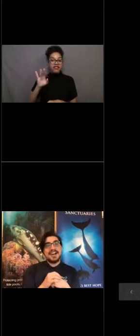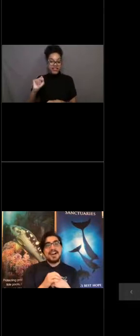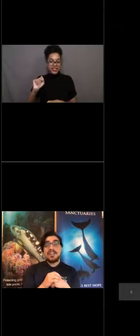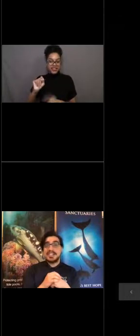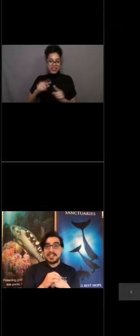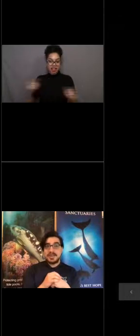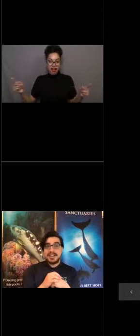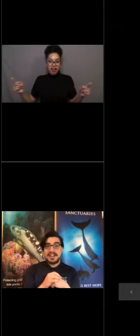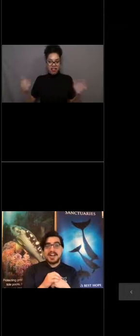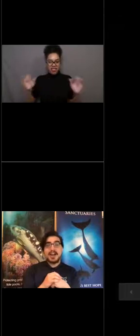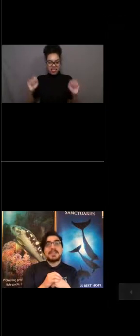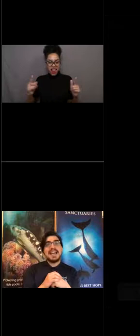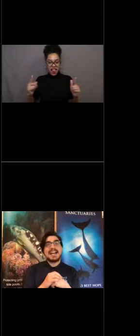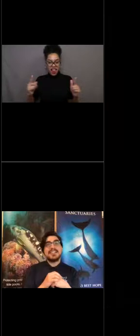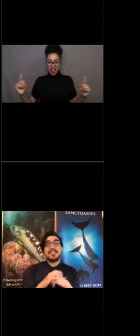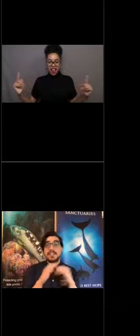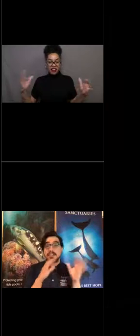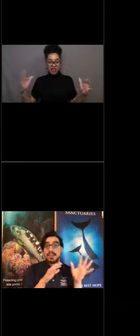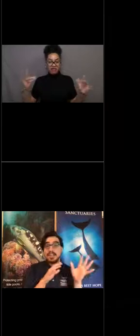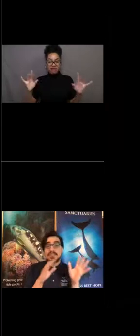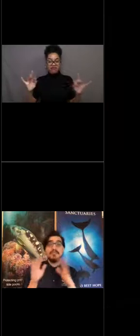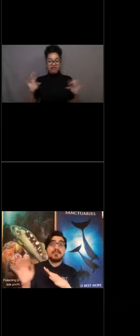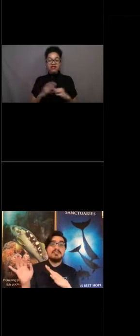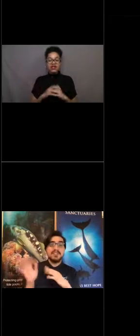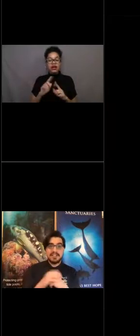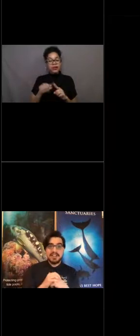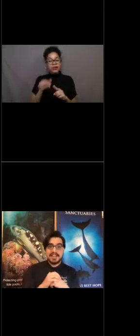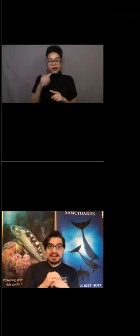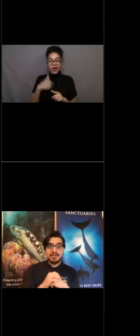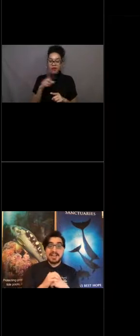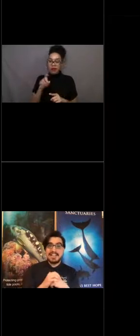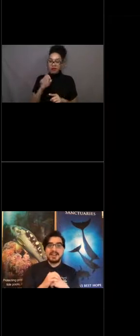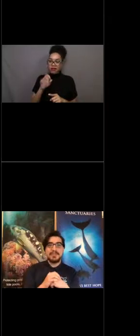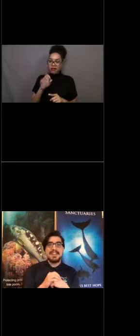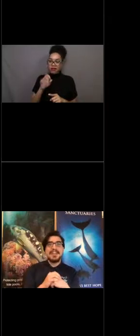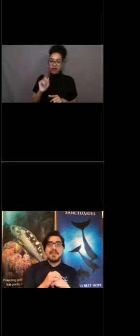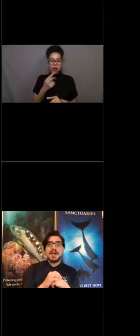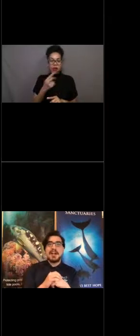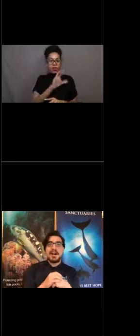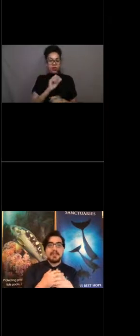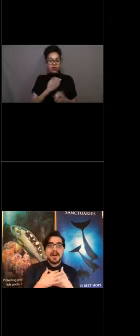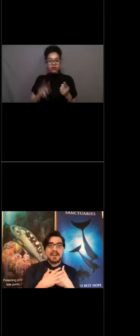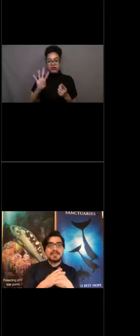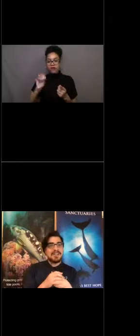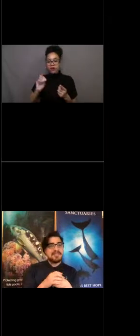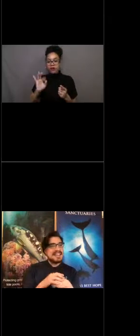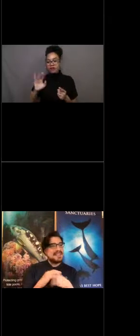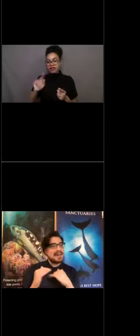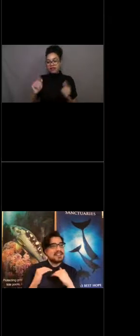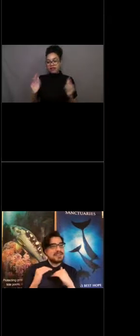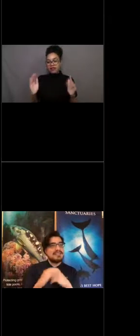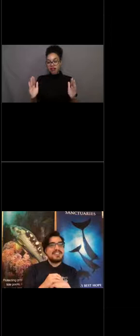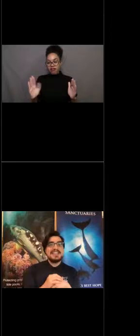Our sanctuary commonly has 30 to 40-feet-long kelp, giant kelp, while our mock-ups are maybe about 20 feet.